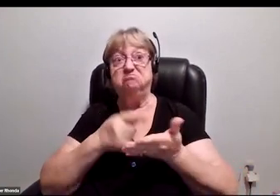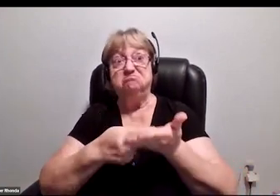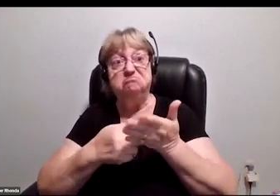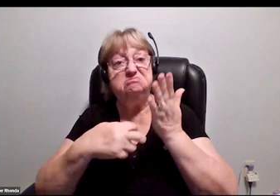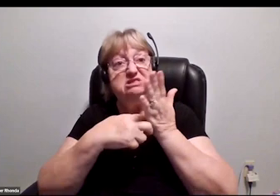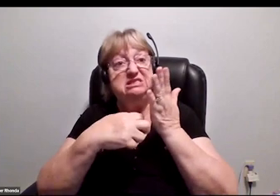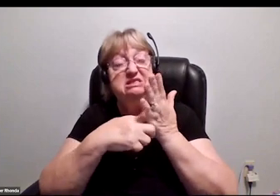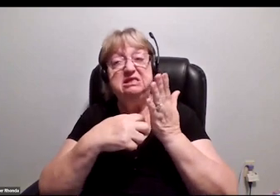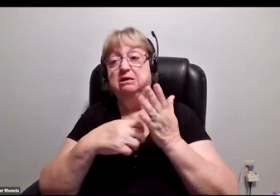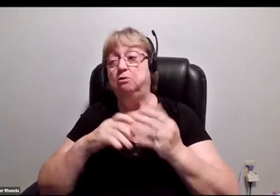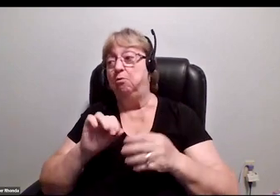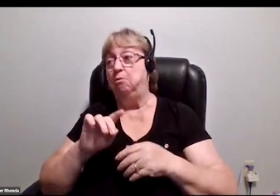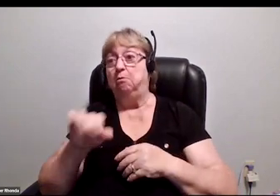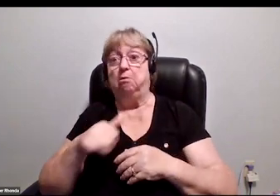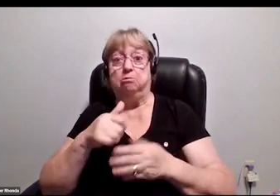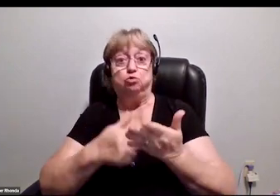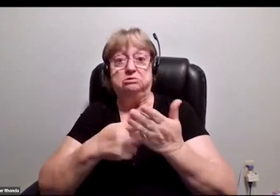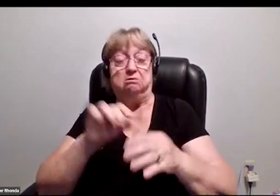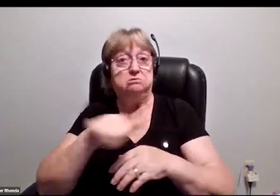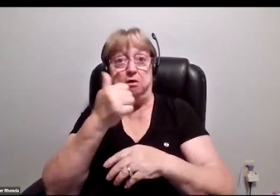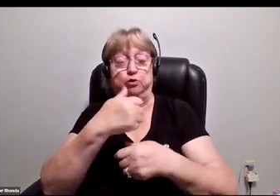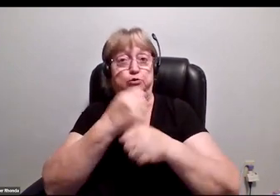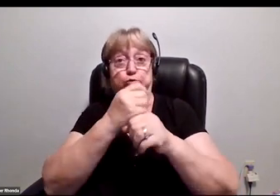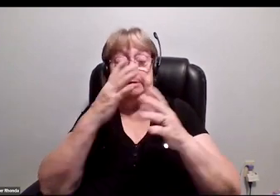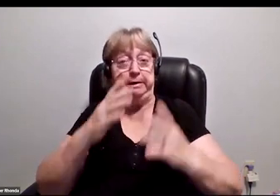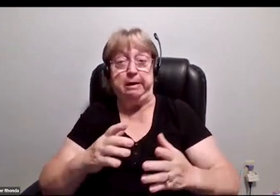other creator rights that should include creators with disabilities,